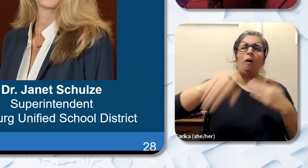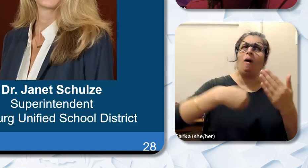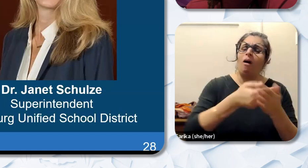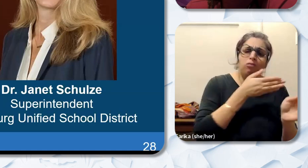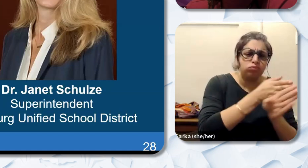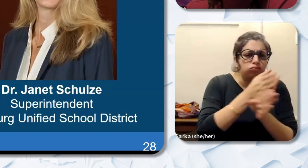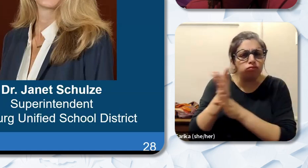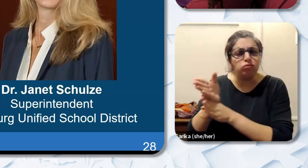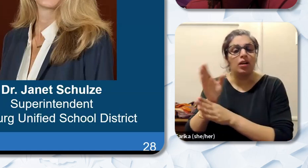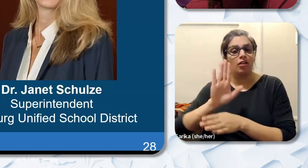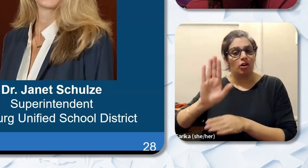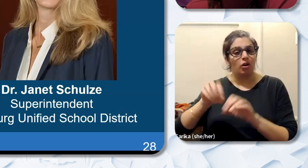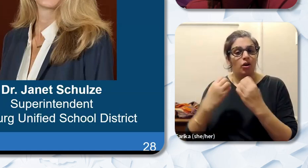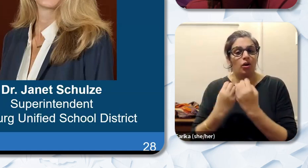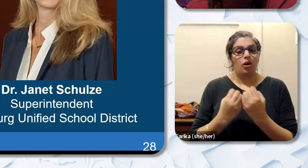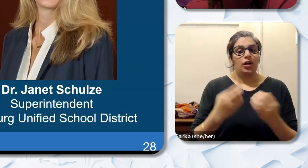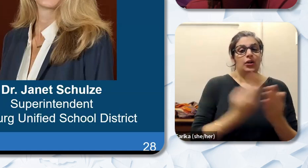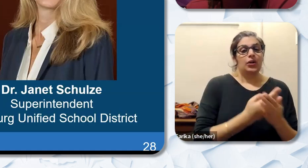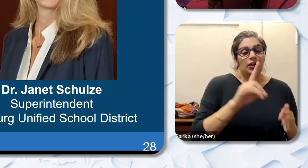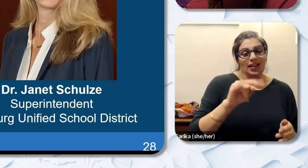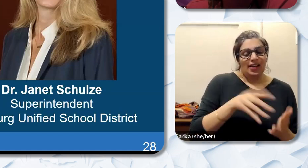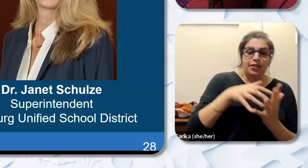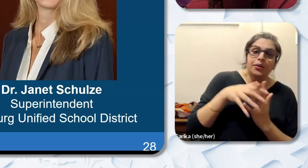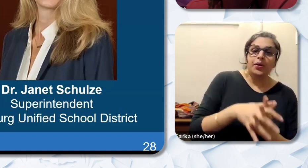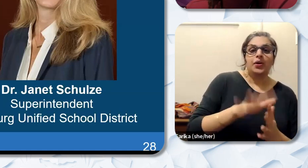and support the use of data has been firmly entrenched in her district's early learning